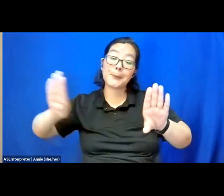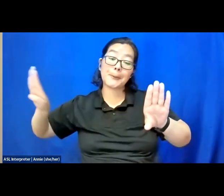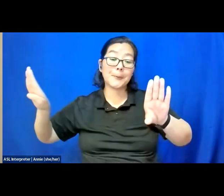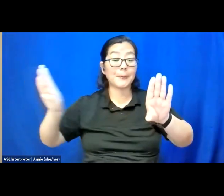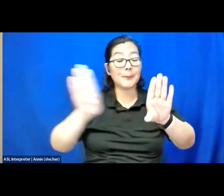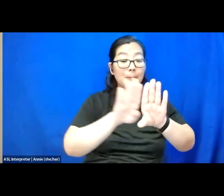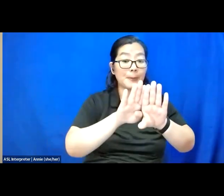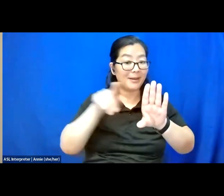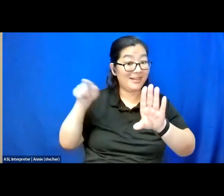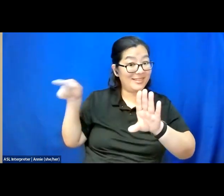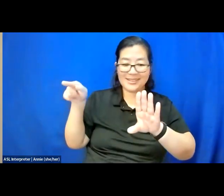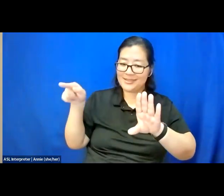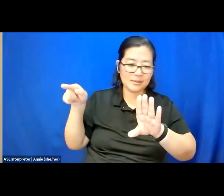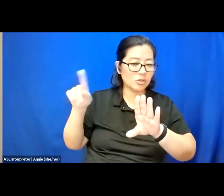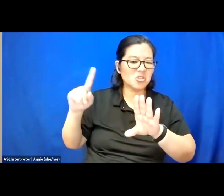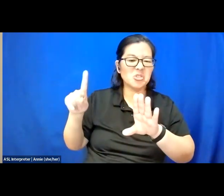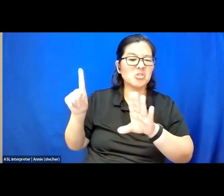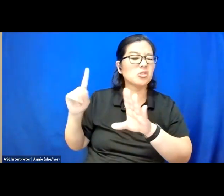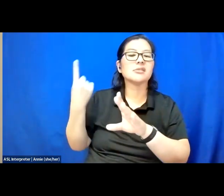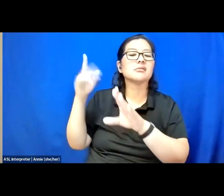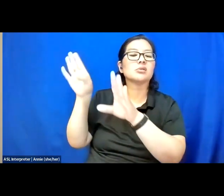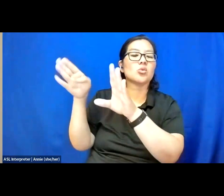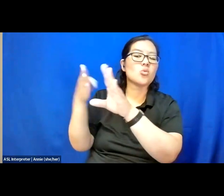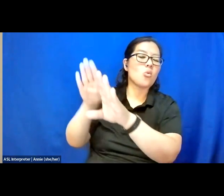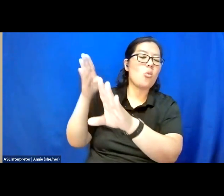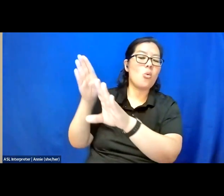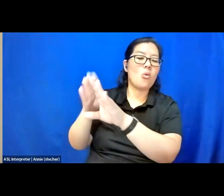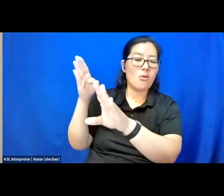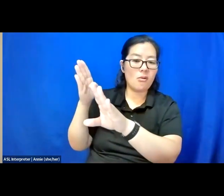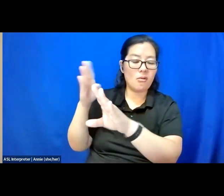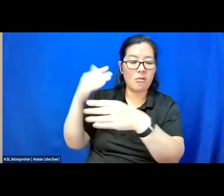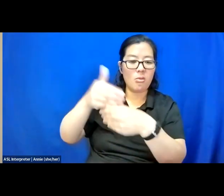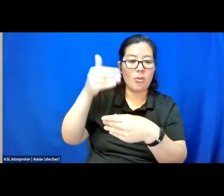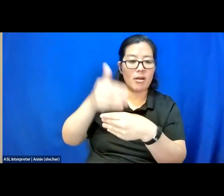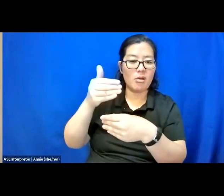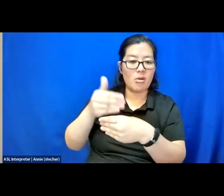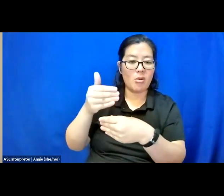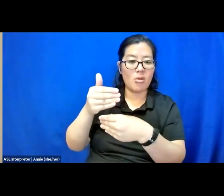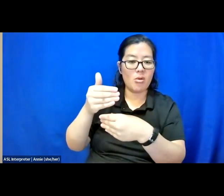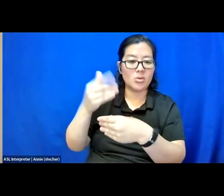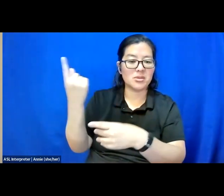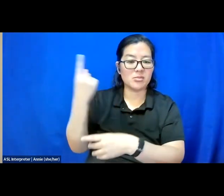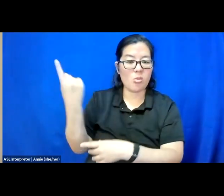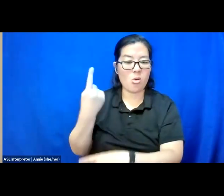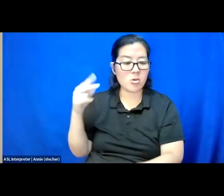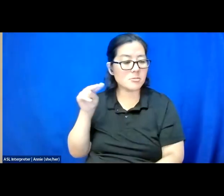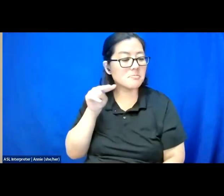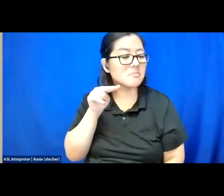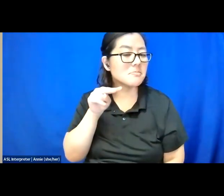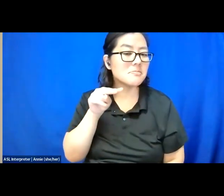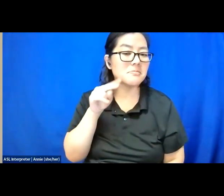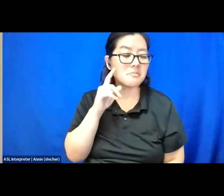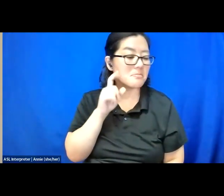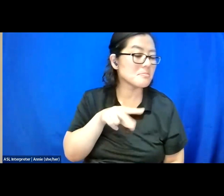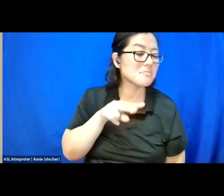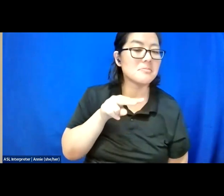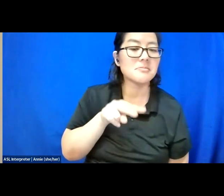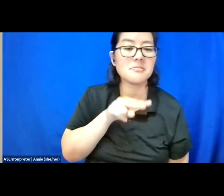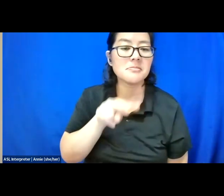This one is just a door and a window, so someone can always look in on you.